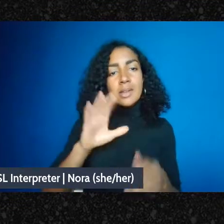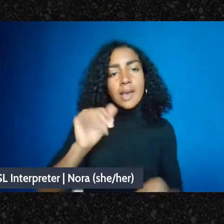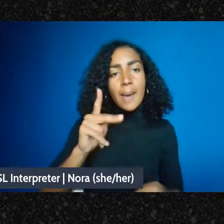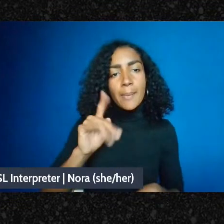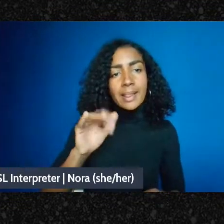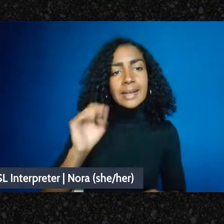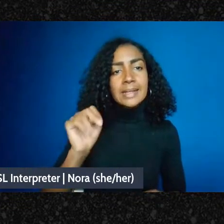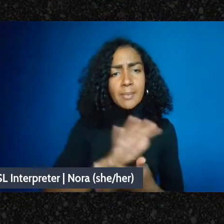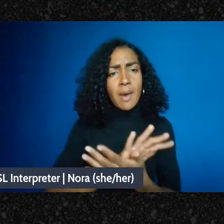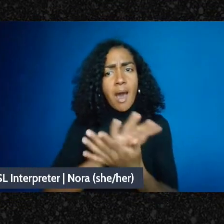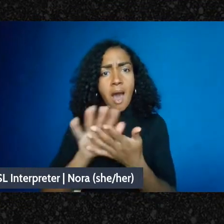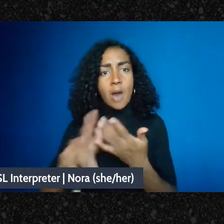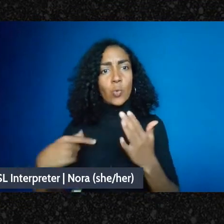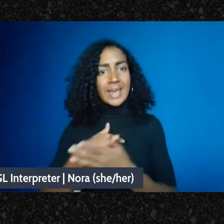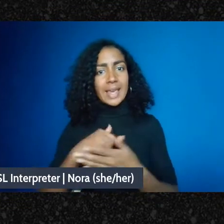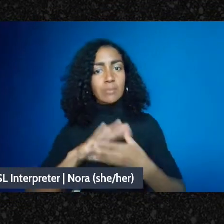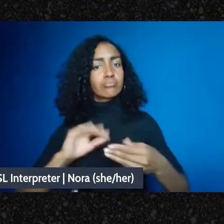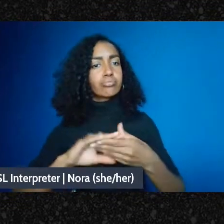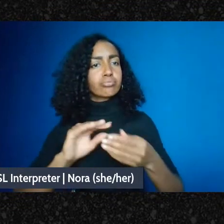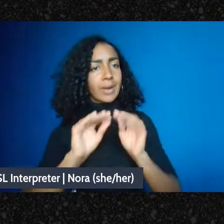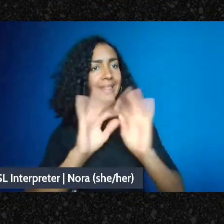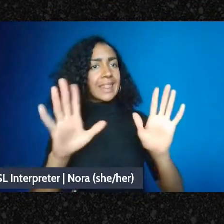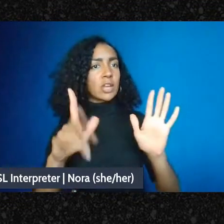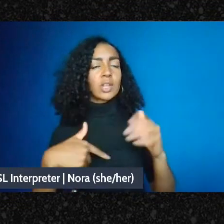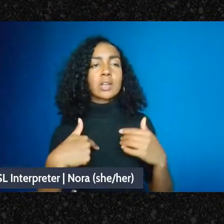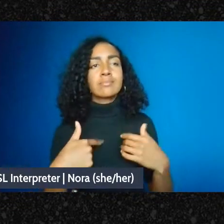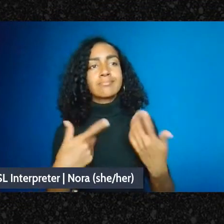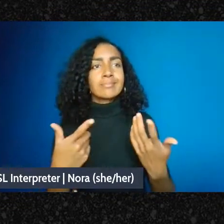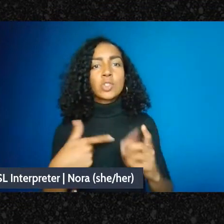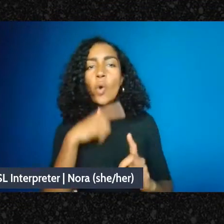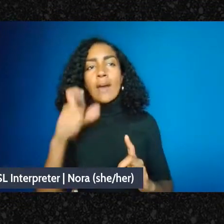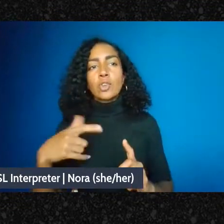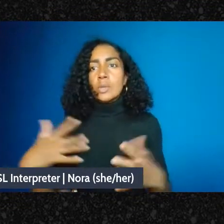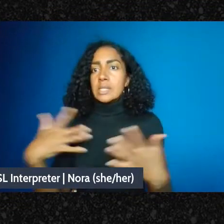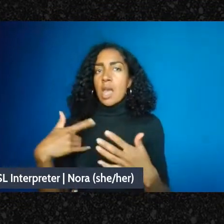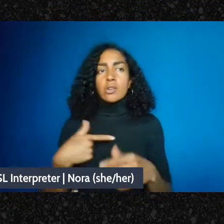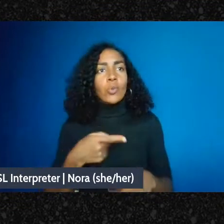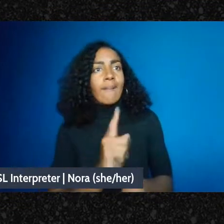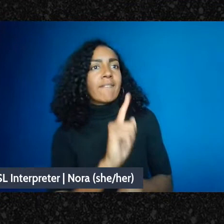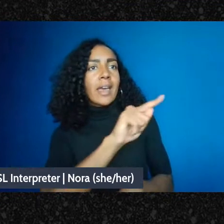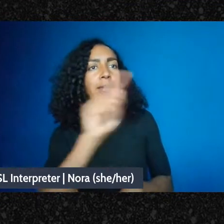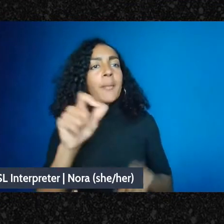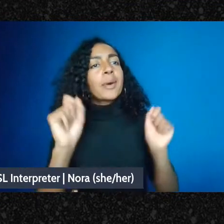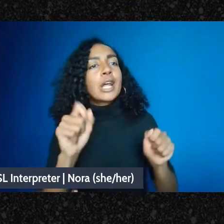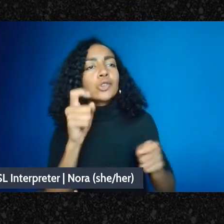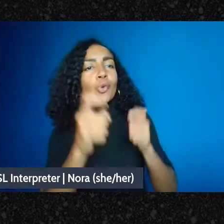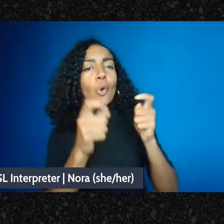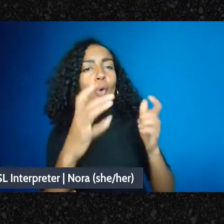offend these potential donors. I think that that is of critical importance, you know, maybe-maybe